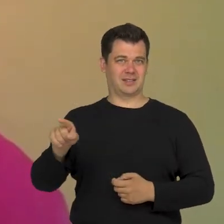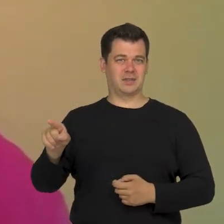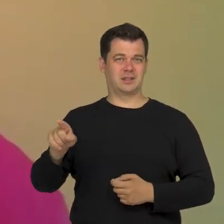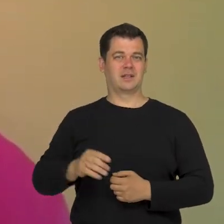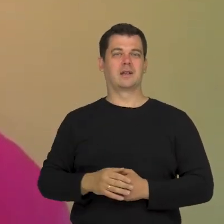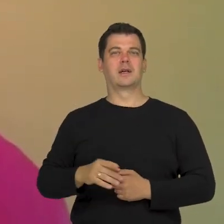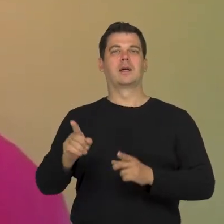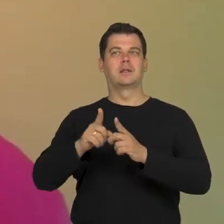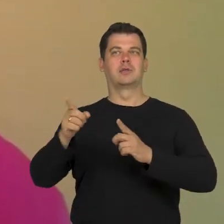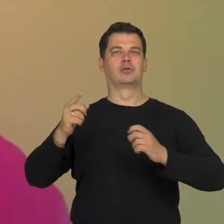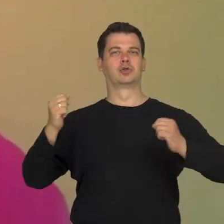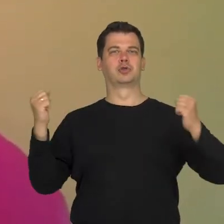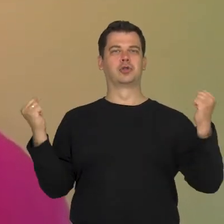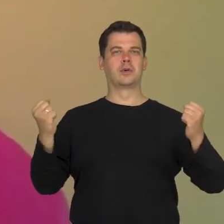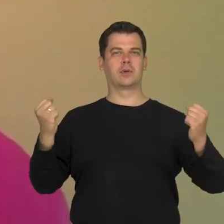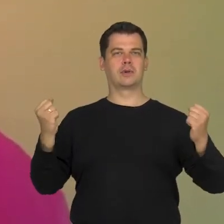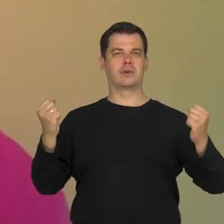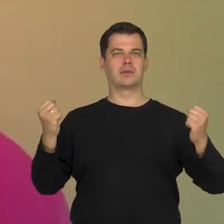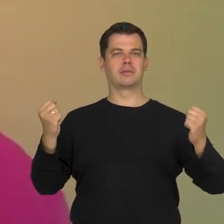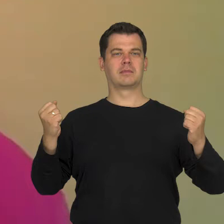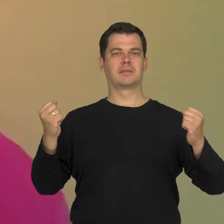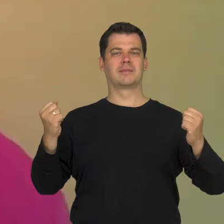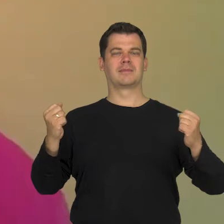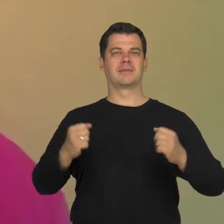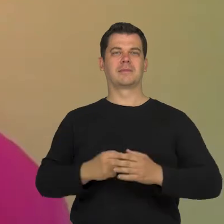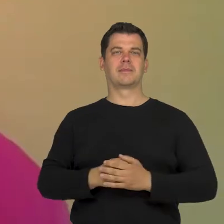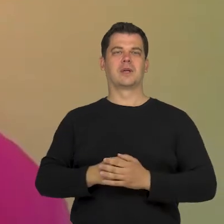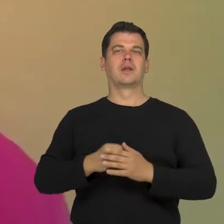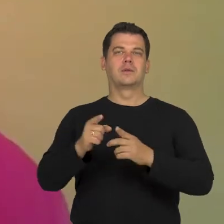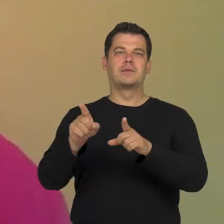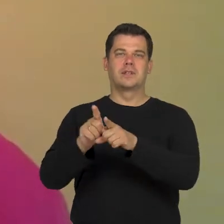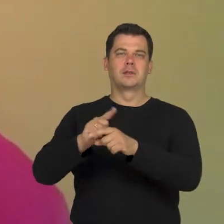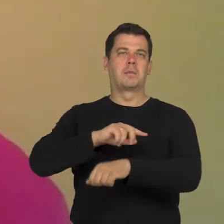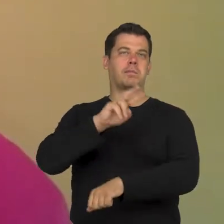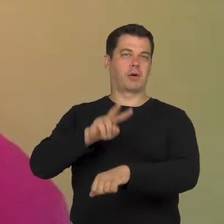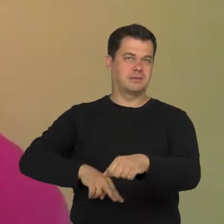and their physical strength. This includes police officers